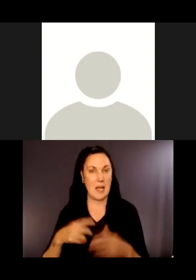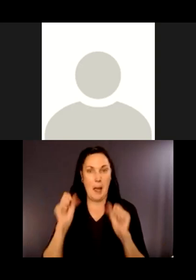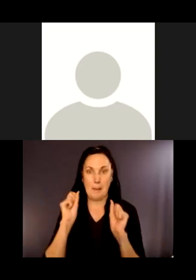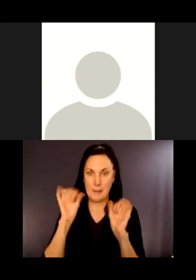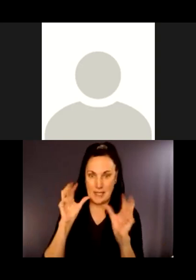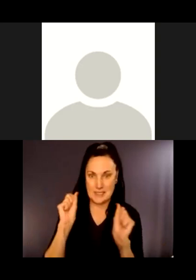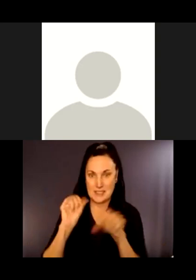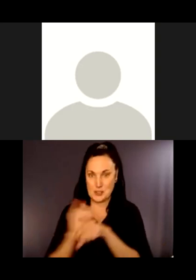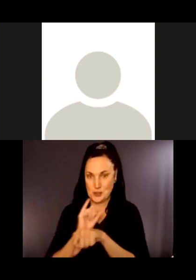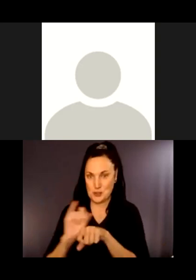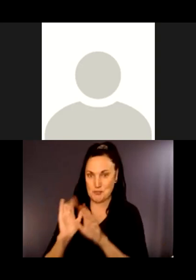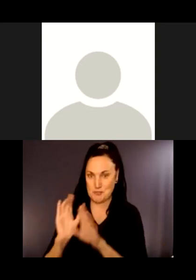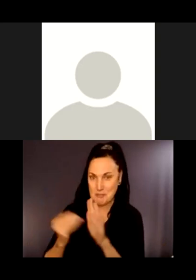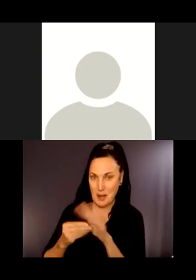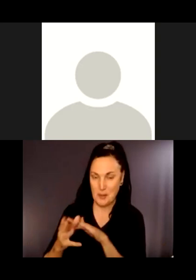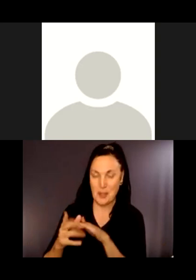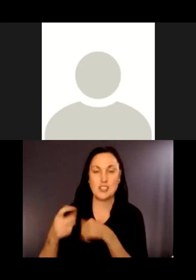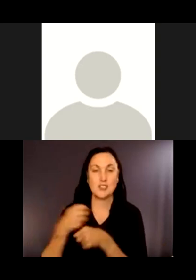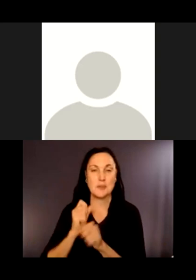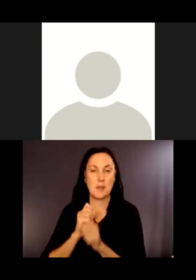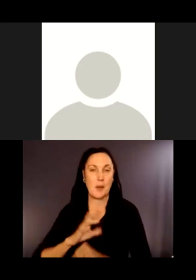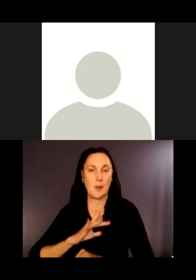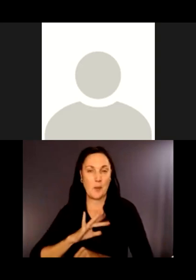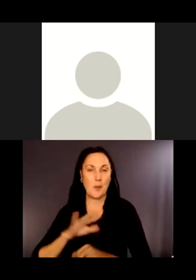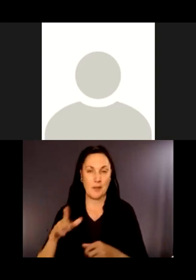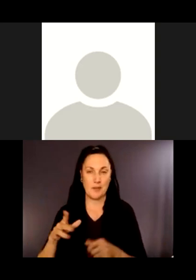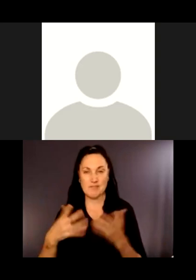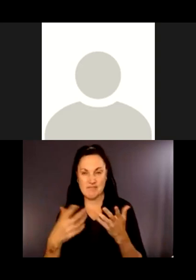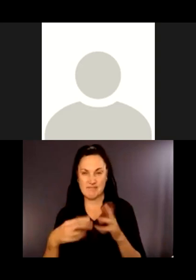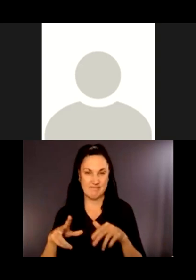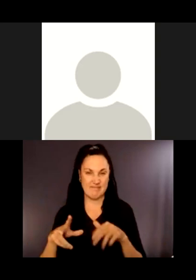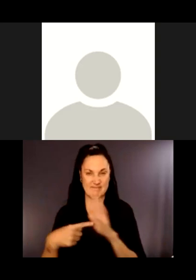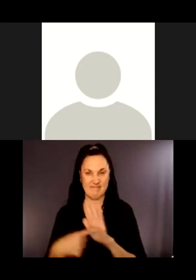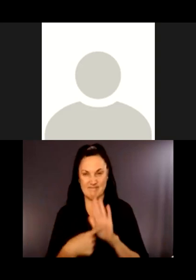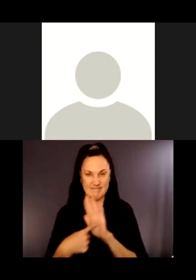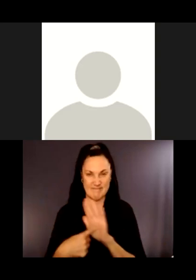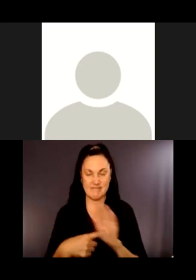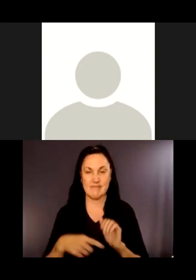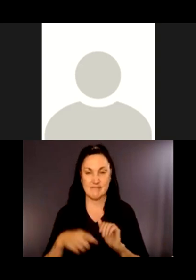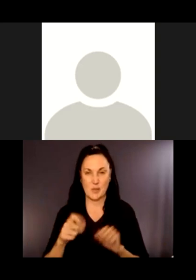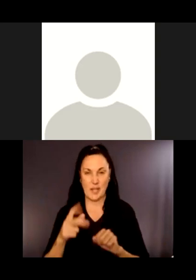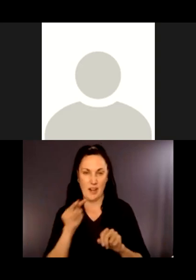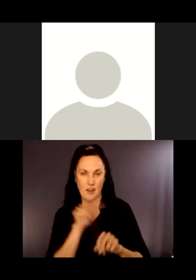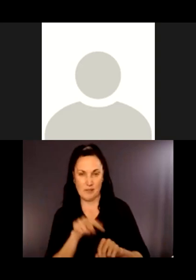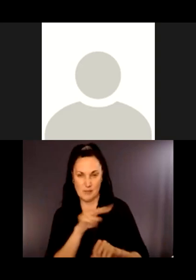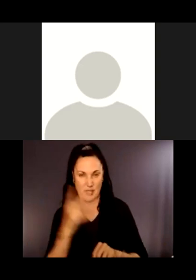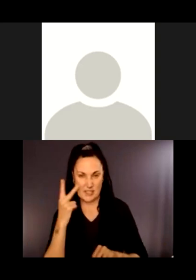So right now the flat gravel area ends at a wood split-rail fence.